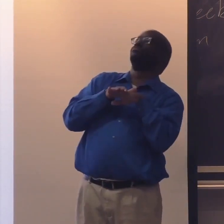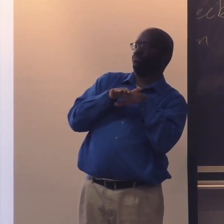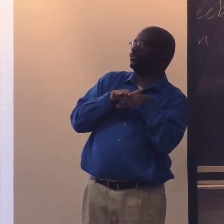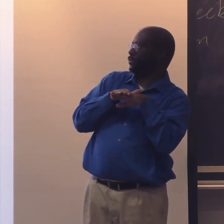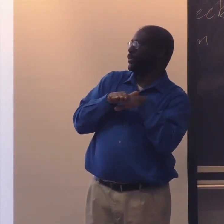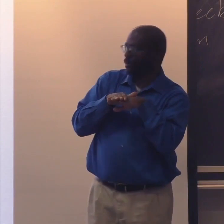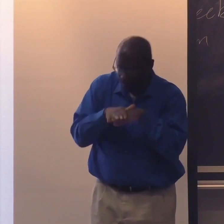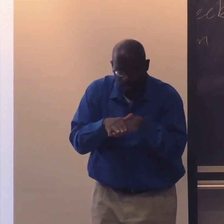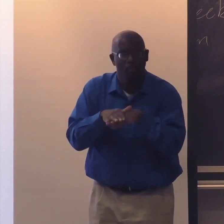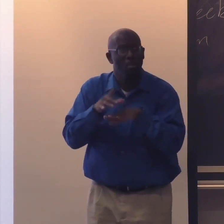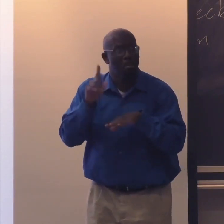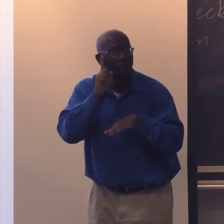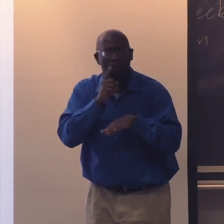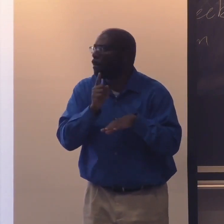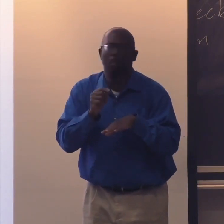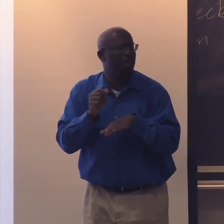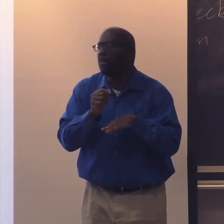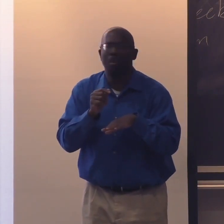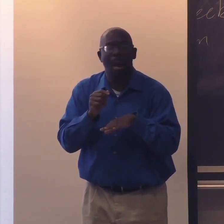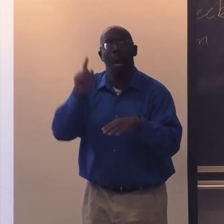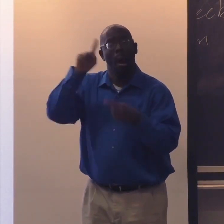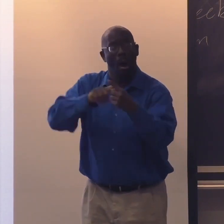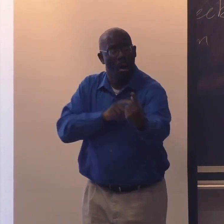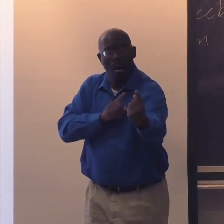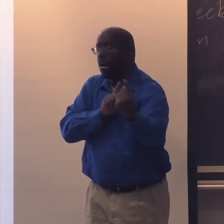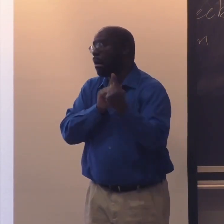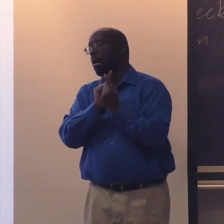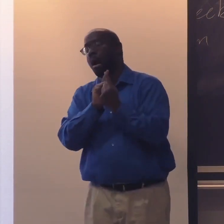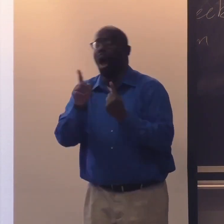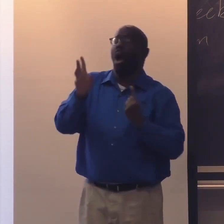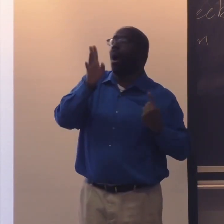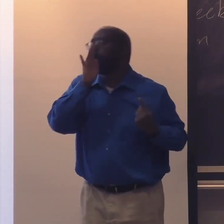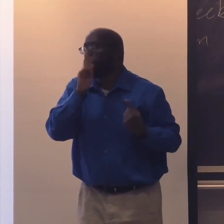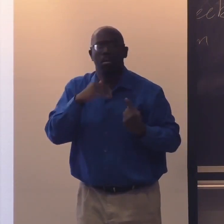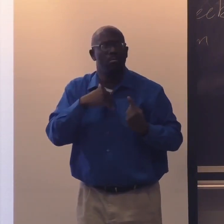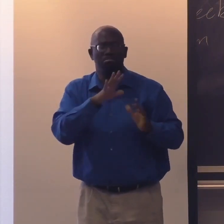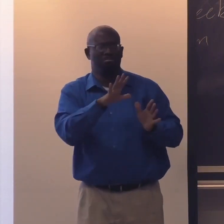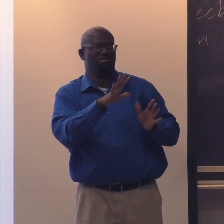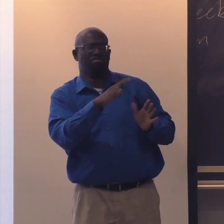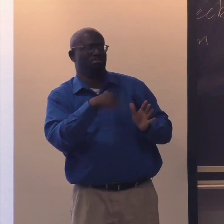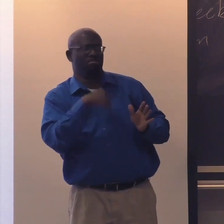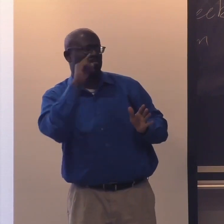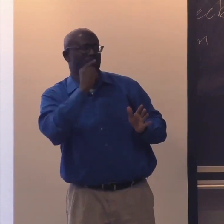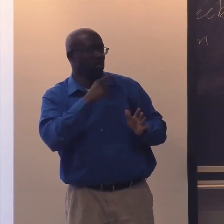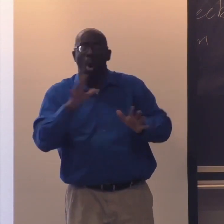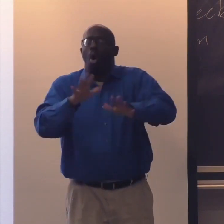And so my identity sometimes is tied to that. And so I'm not seen as death until somebody tries to address me.